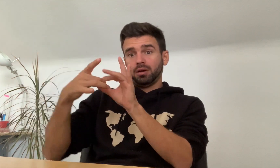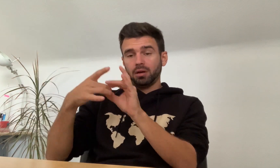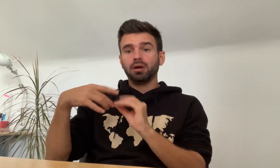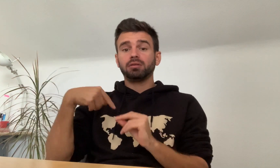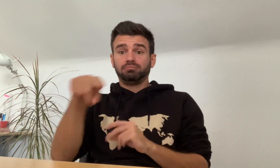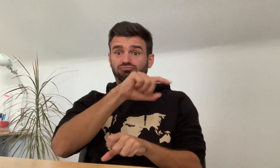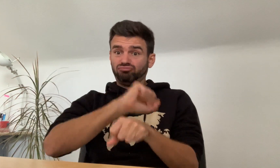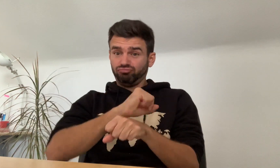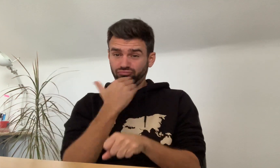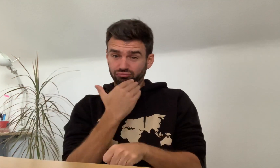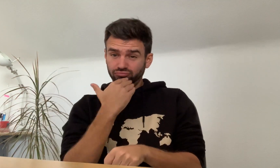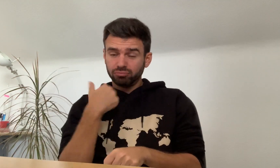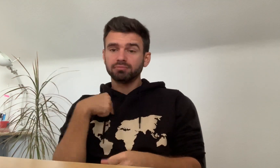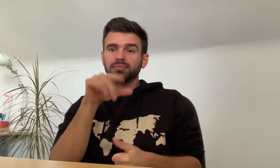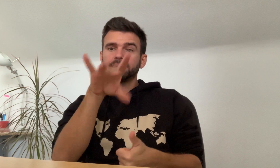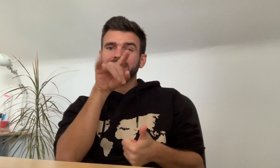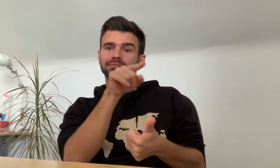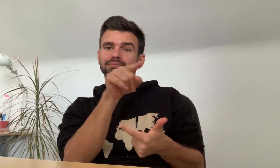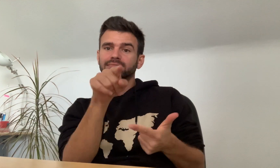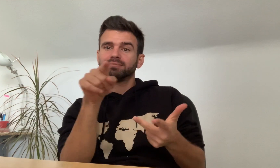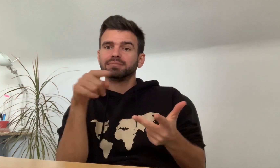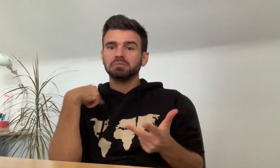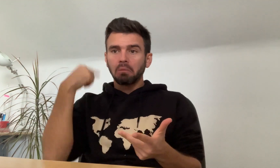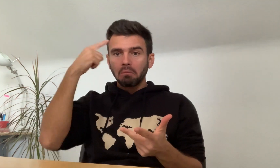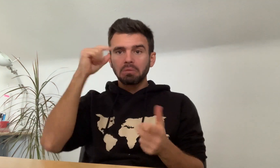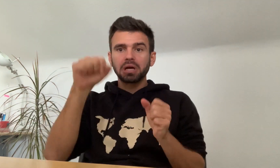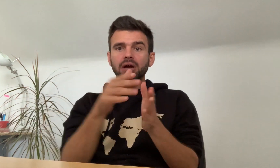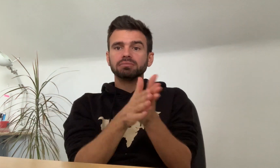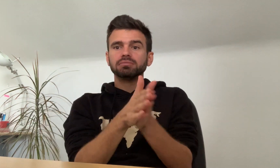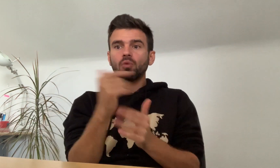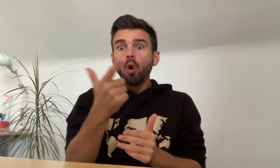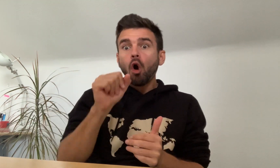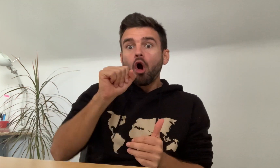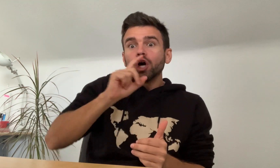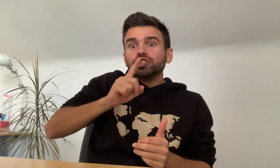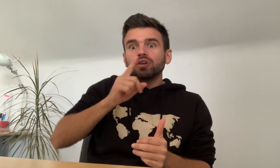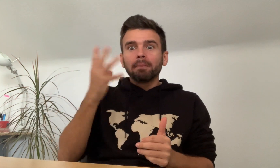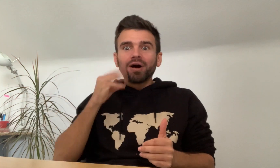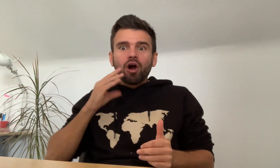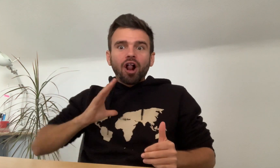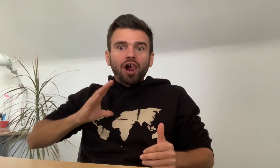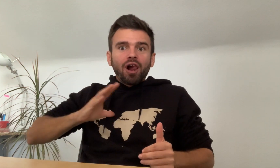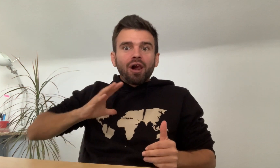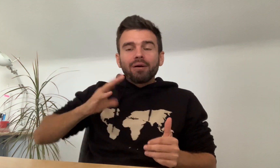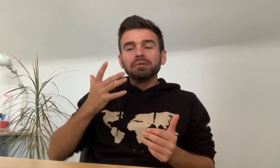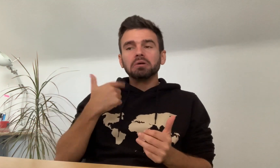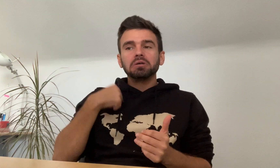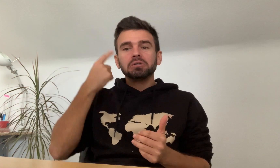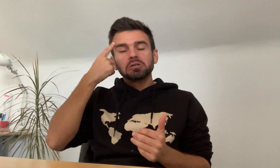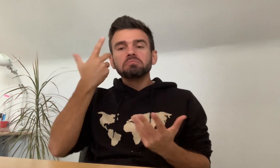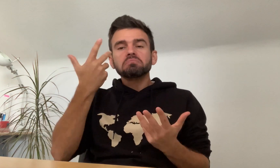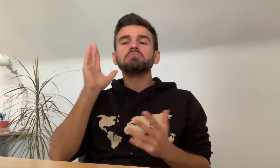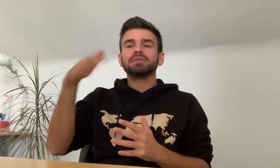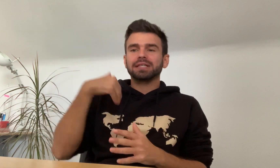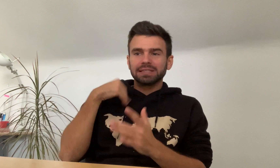and be chosen if they did a good job. I thought that would be a good incentive and everyone was excited about that.